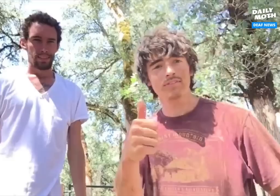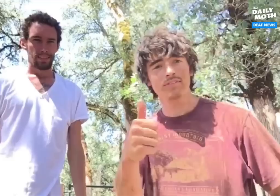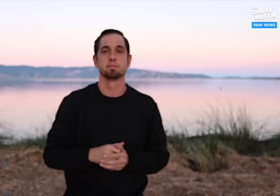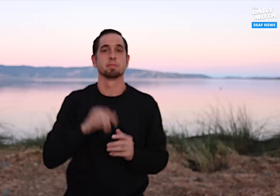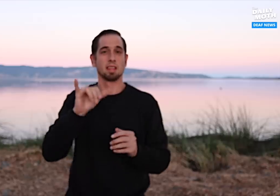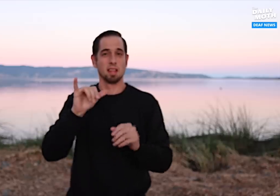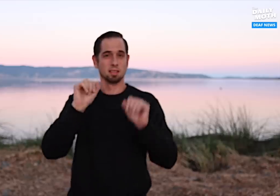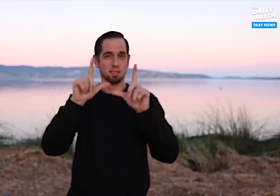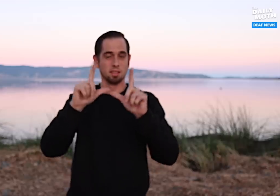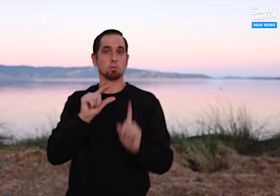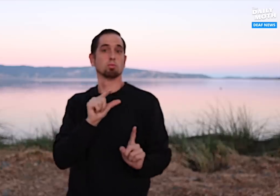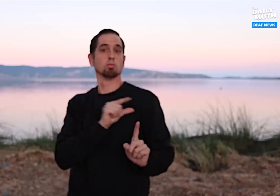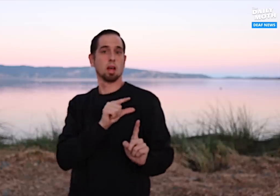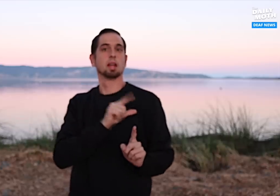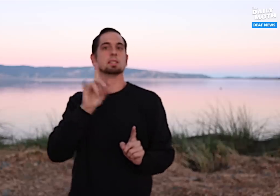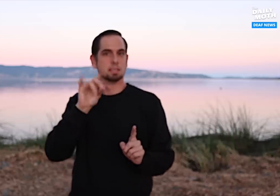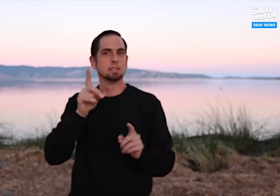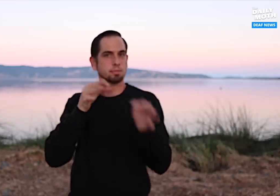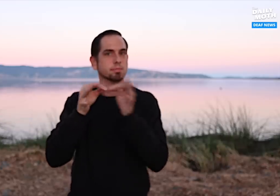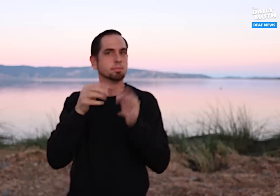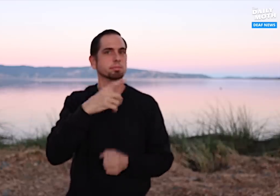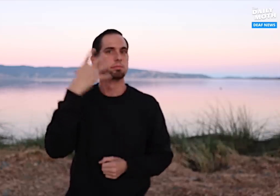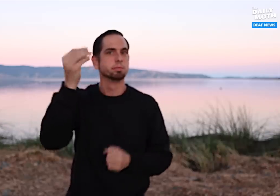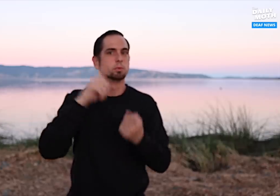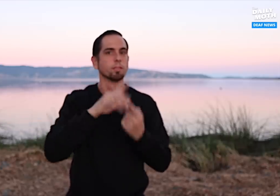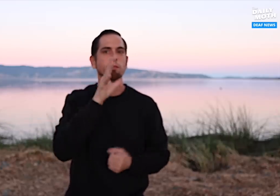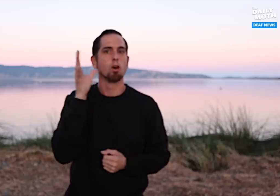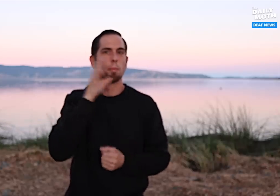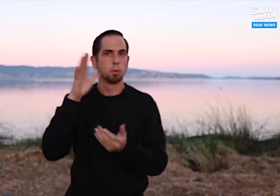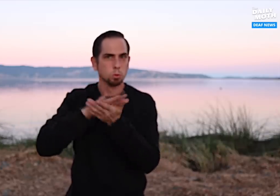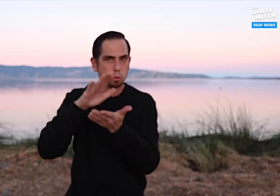In a vlog, Grant did explain that he went to a farming school